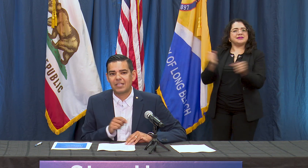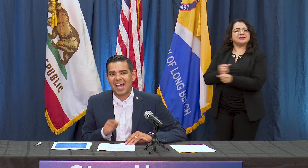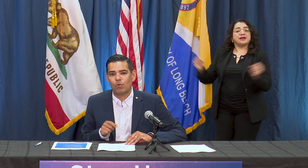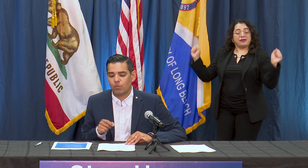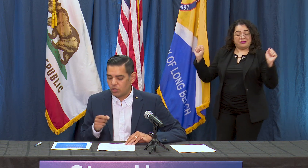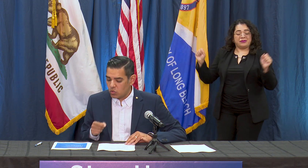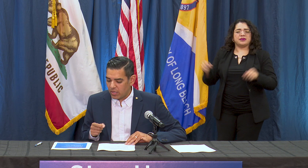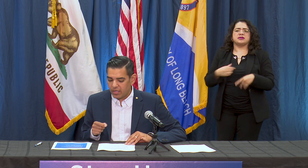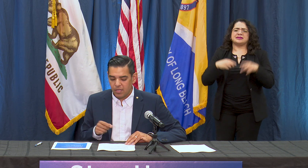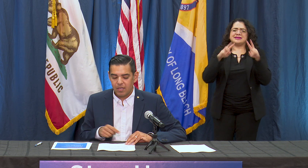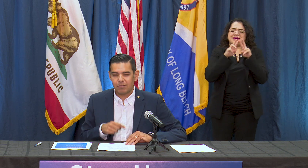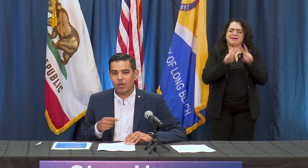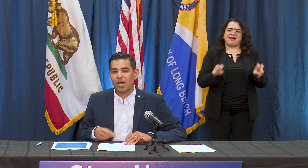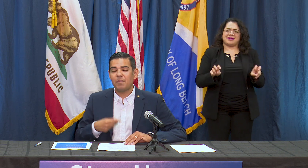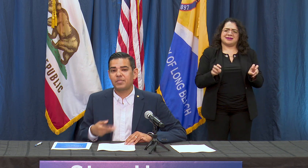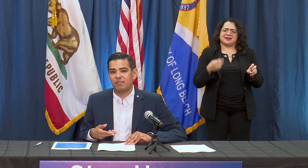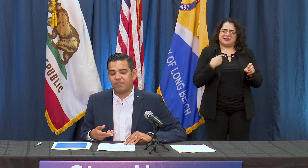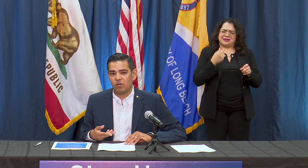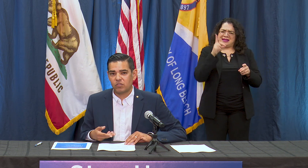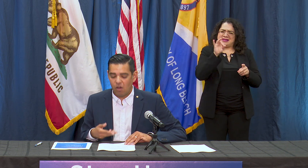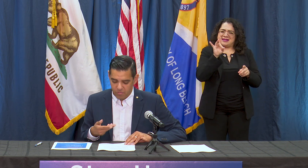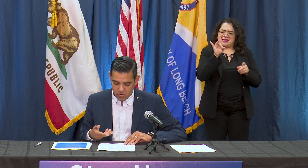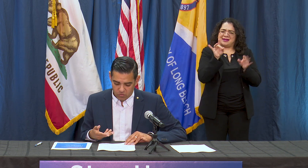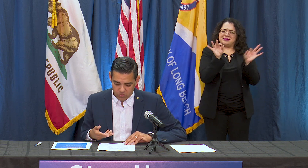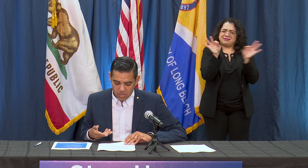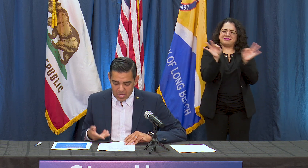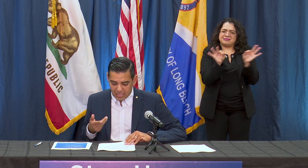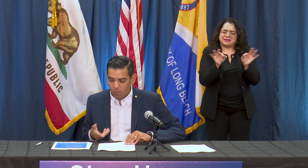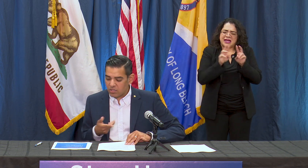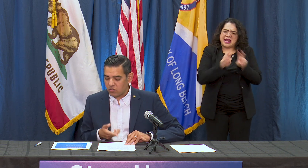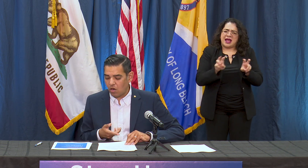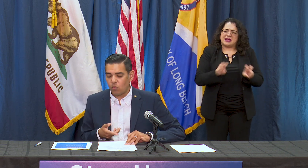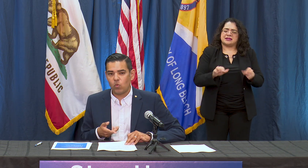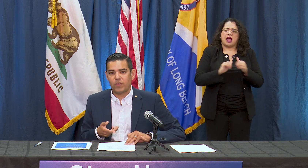to how we were doing so I want to update folks on those and I want to start with